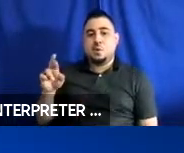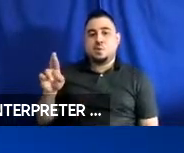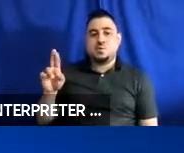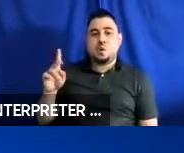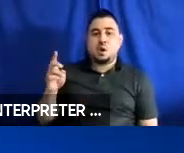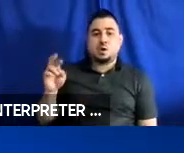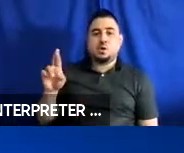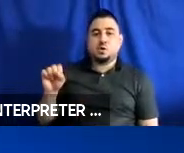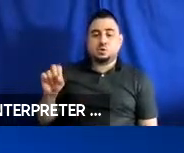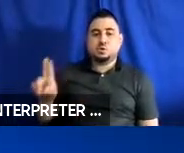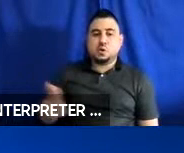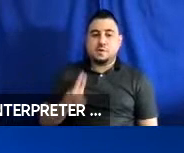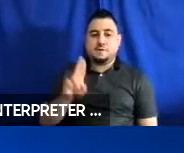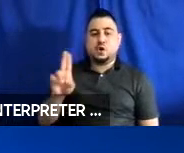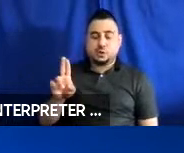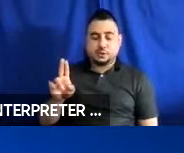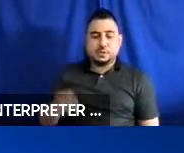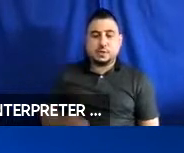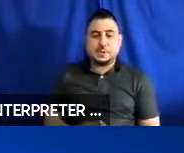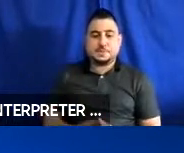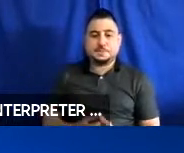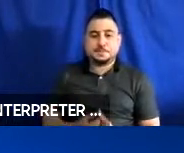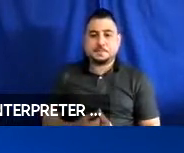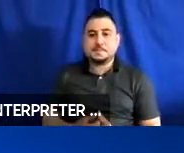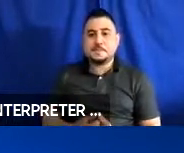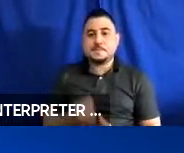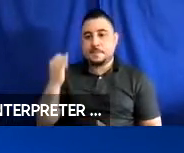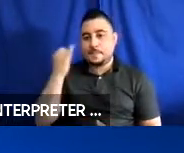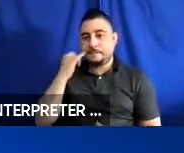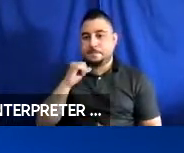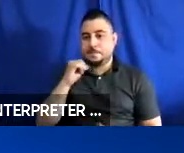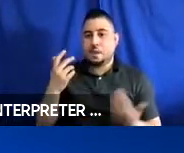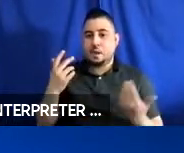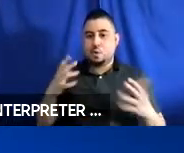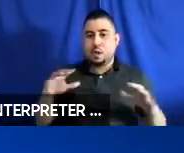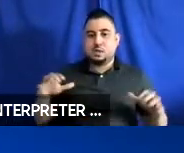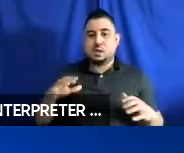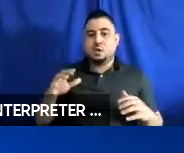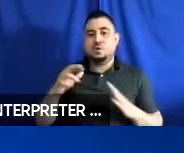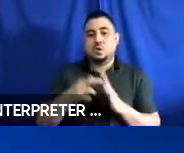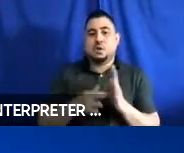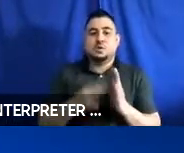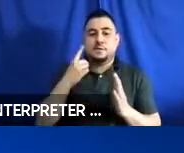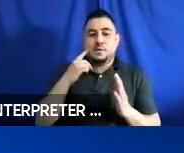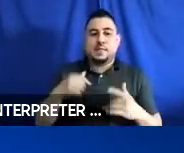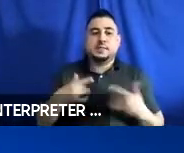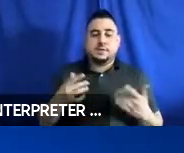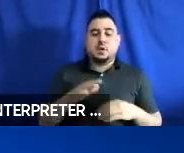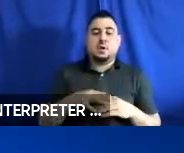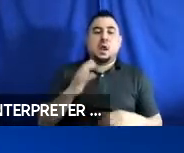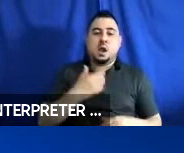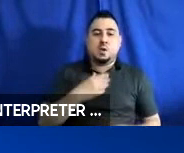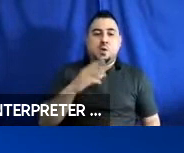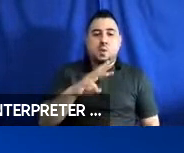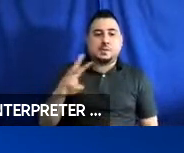And if you have not already done so, please register for this event on our website. Each